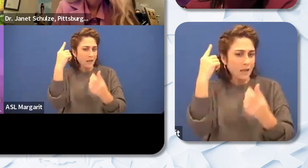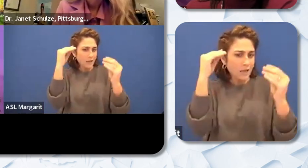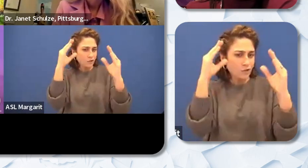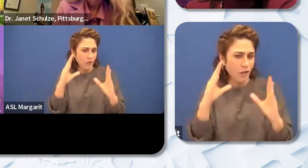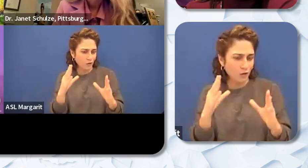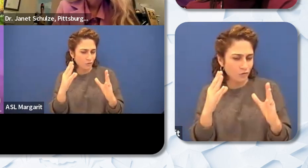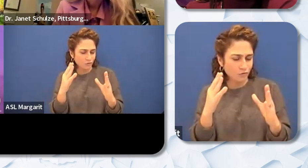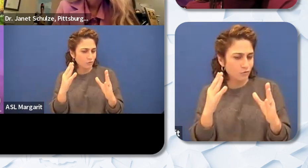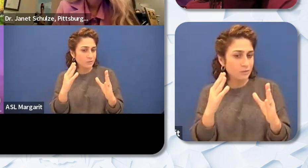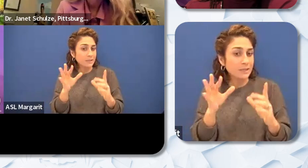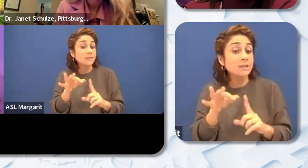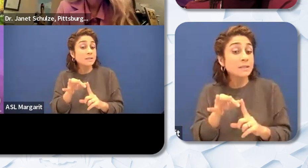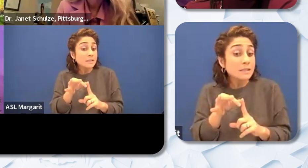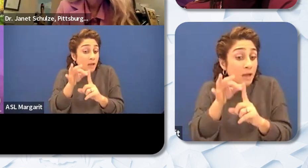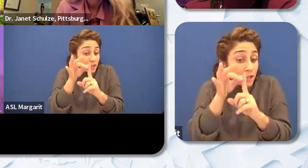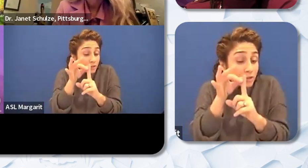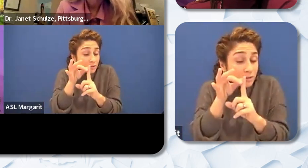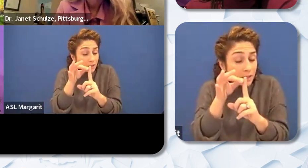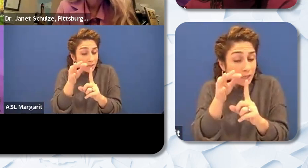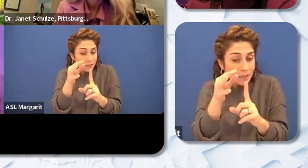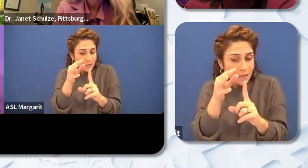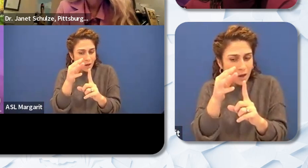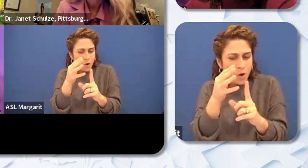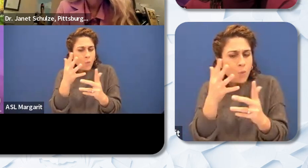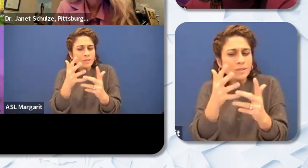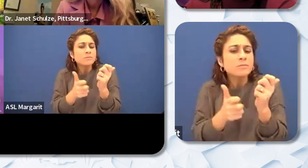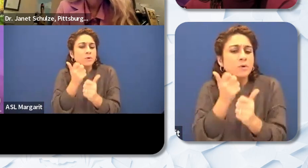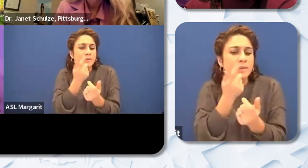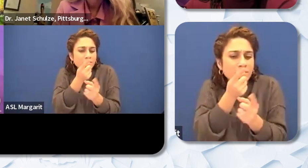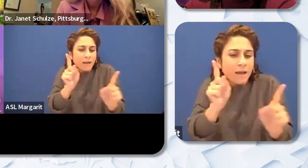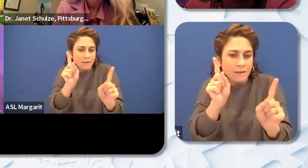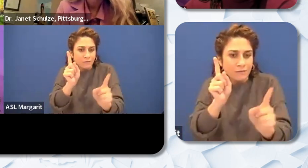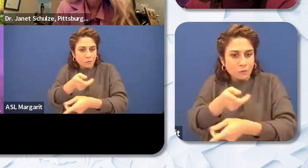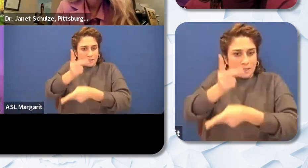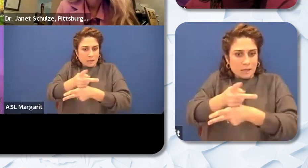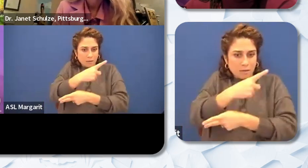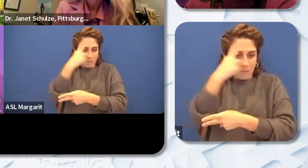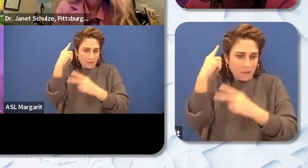especially that are those supports that are most effective in retaining Black educators?